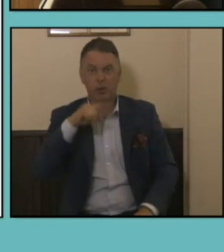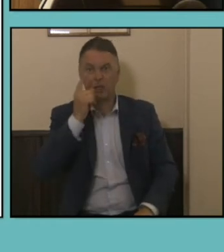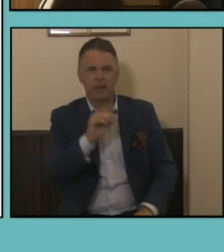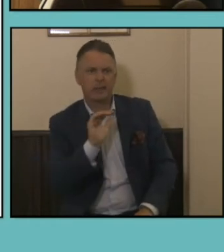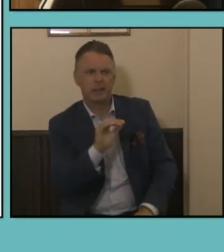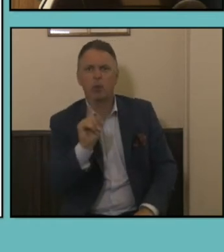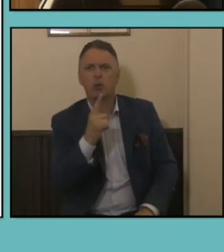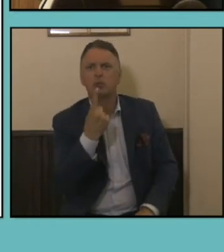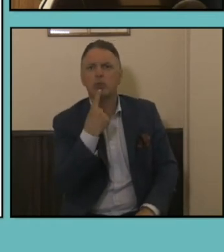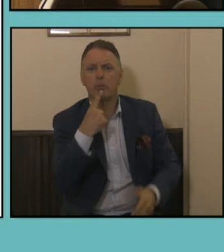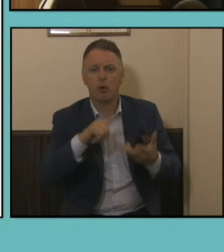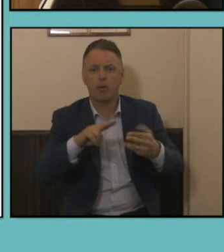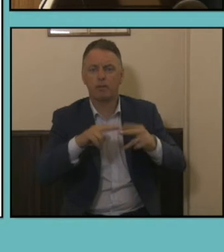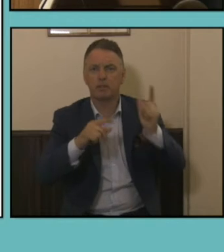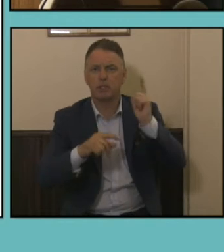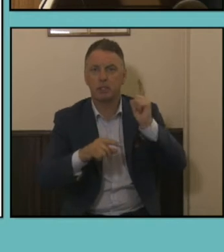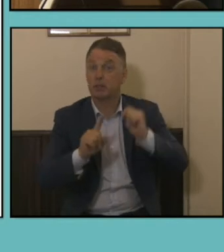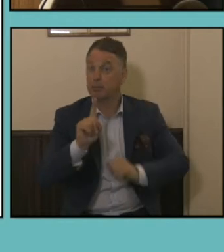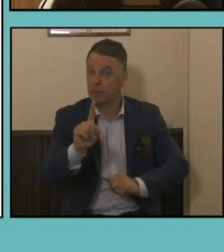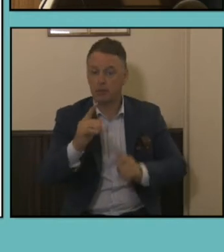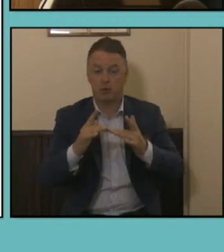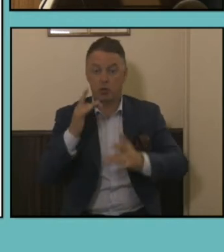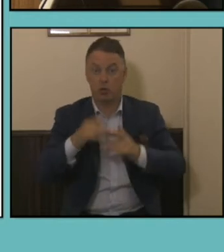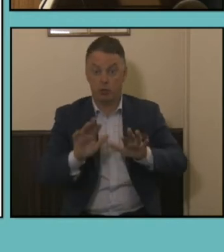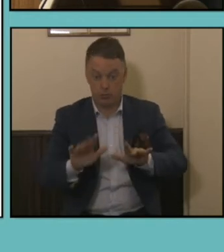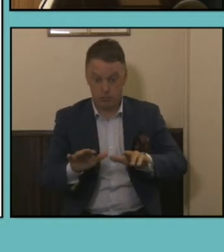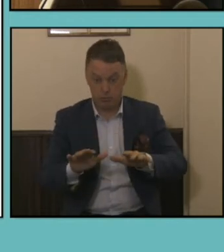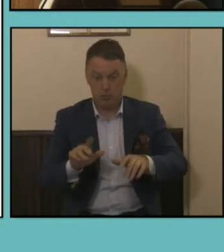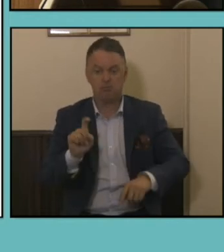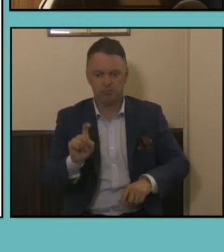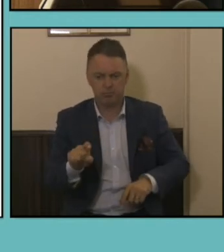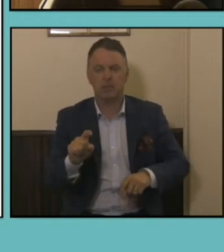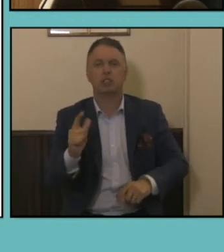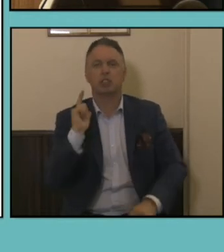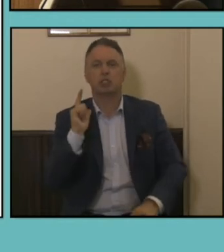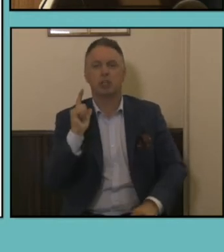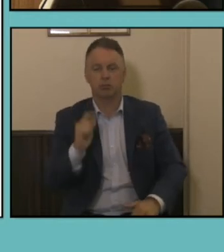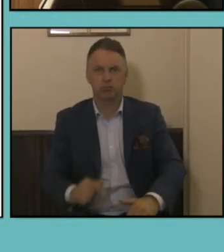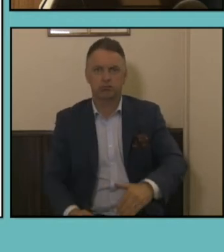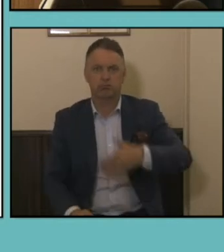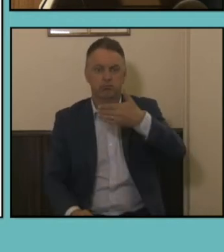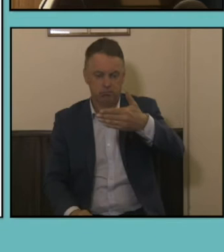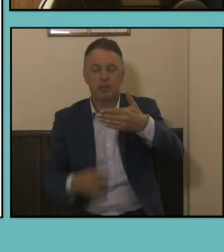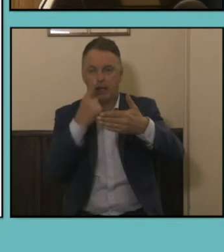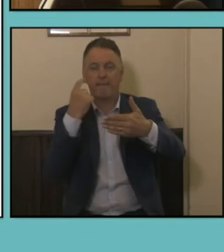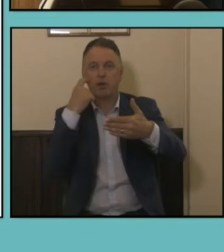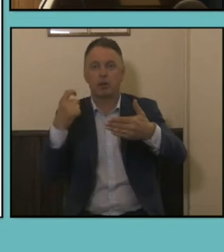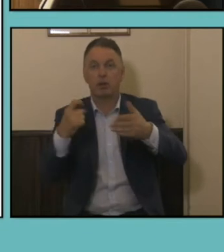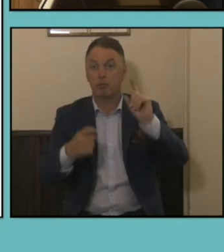of teacher are you? But on the online form we certainly can and we can drill down to find out whether they're a preschool teacher or a secondary teacher;